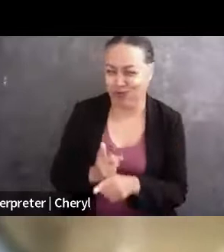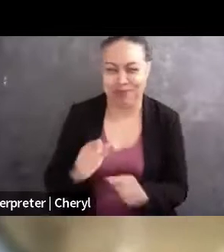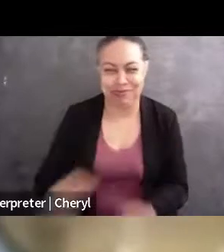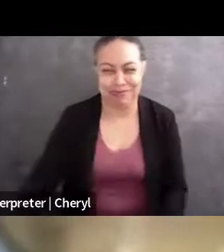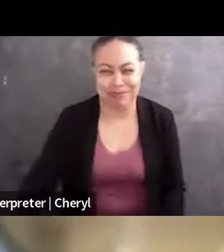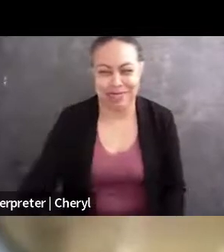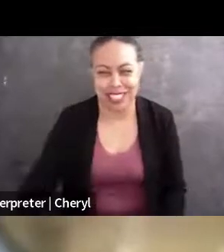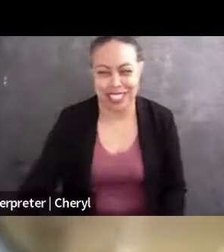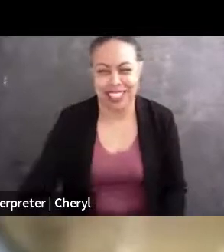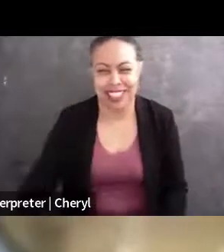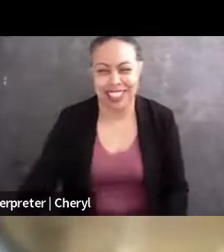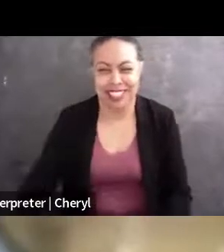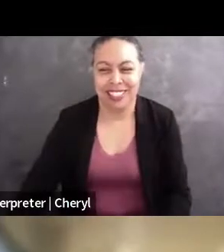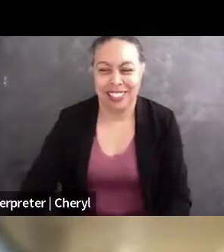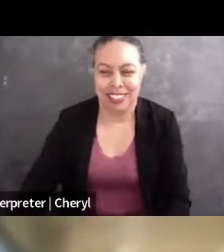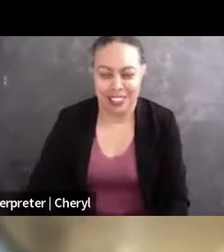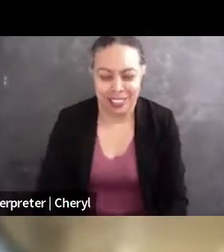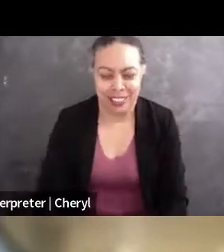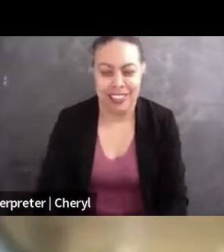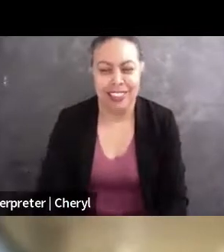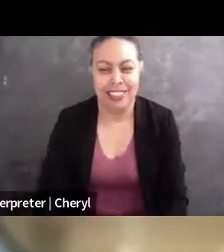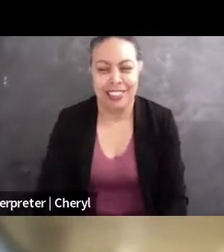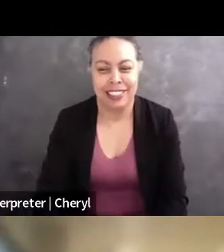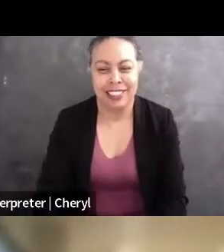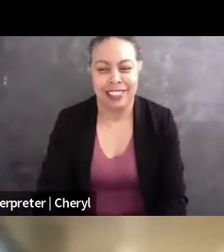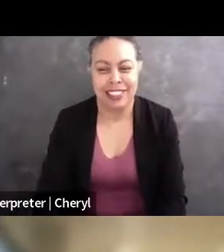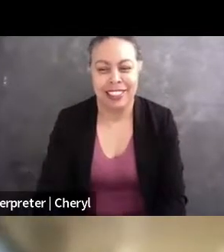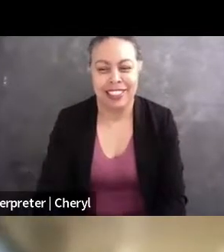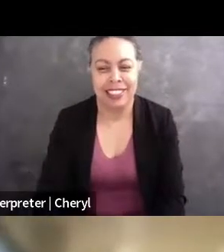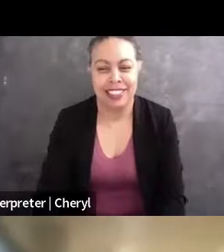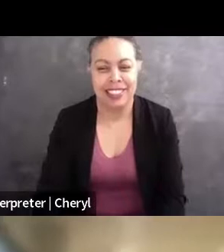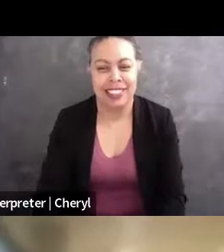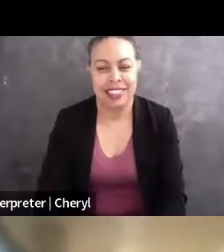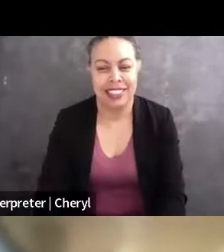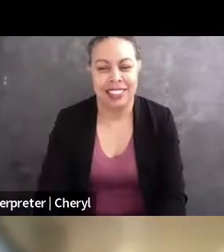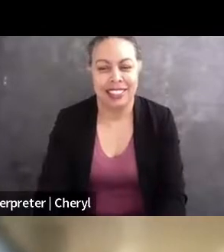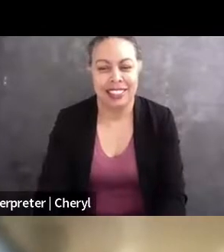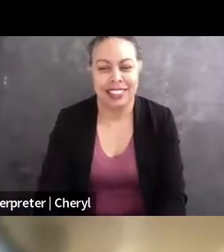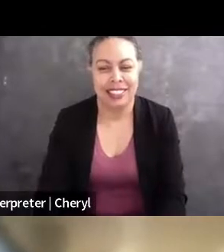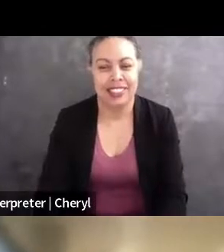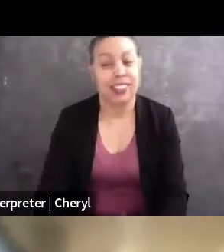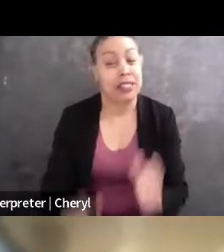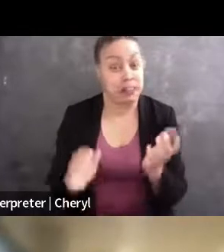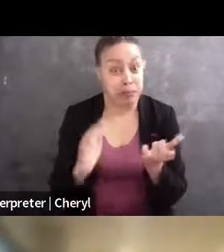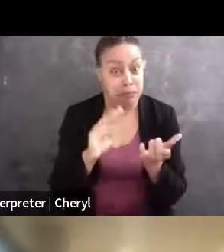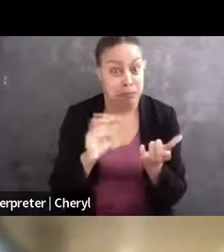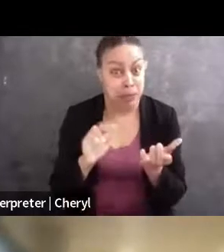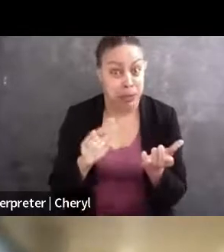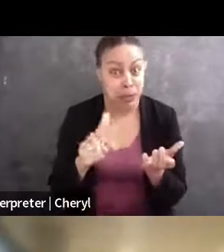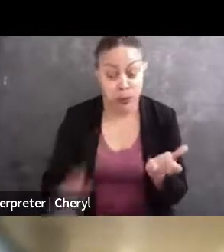Fantastic, great. Meenu, I think I suggested you would go next, so would love to hear, what is your, yeah, what is the typical day or what is the kinds